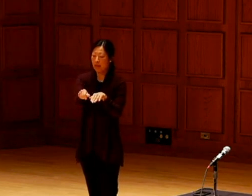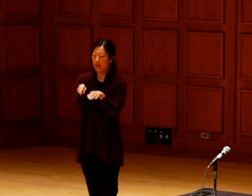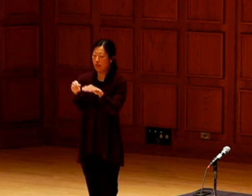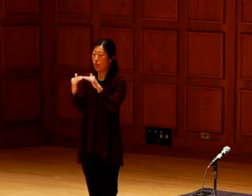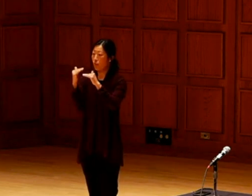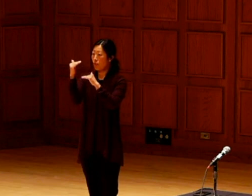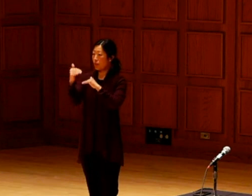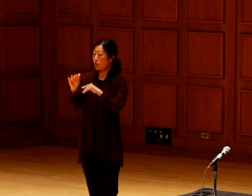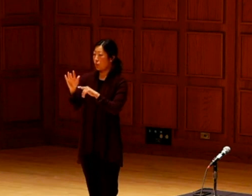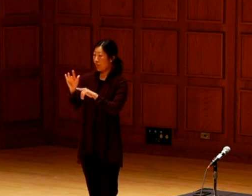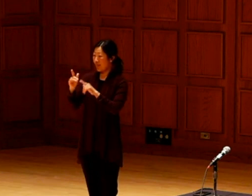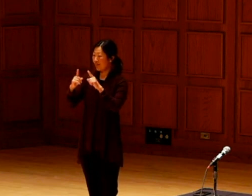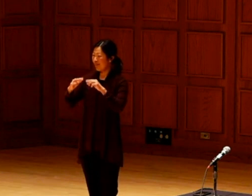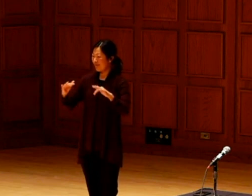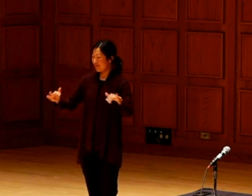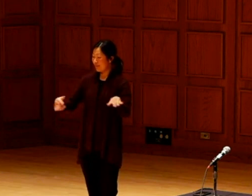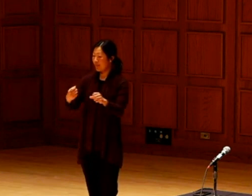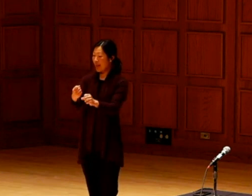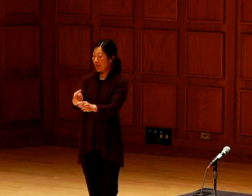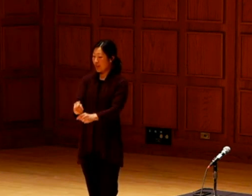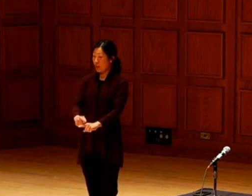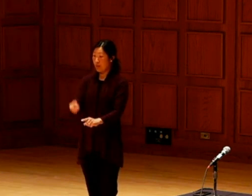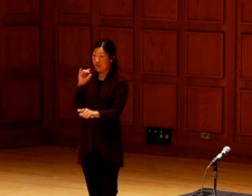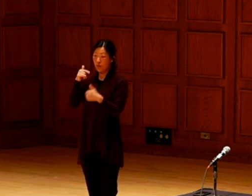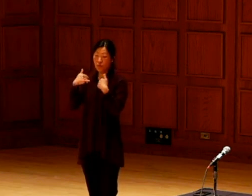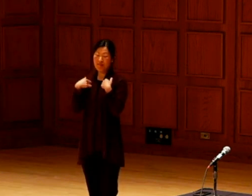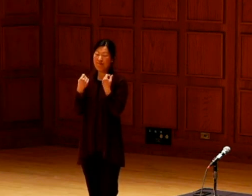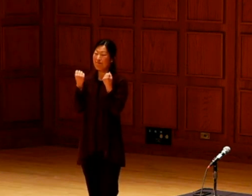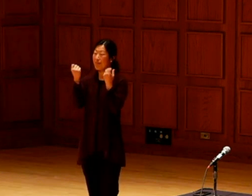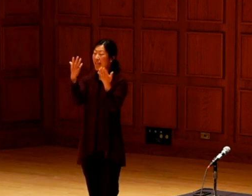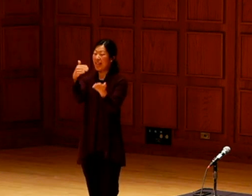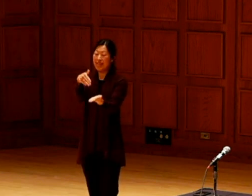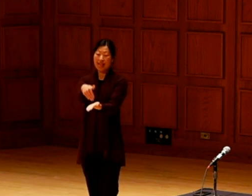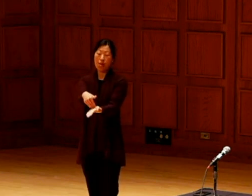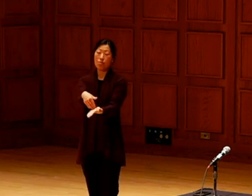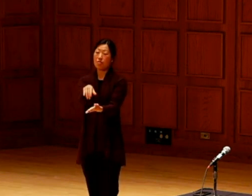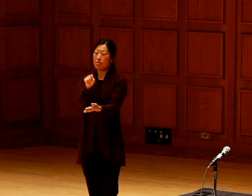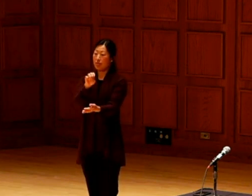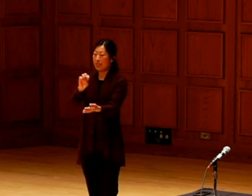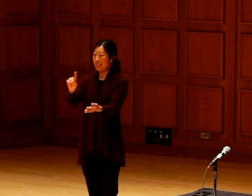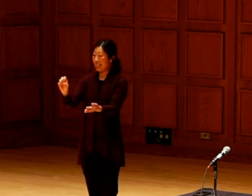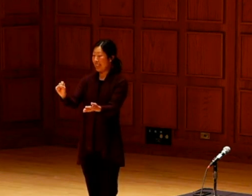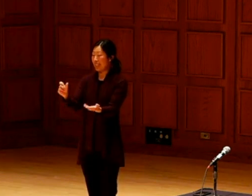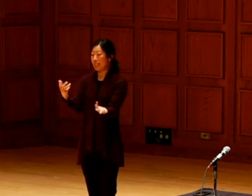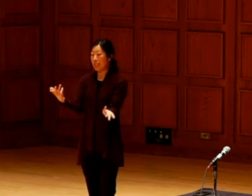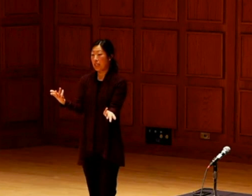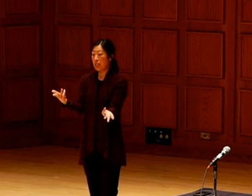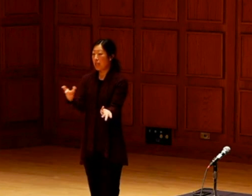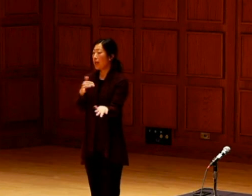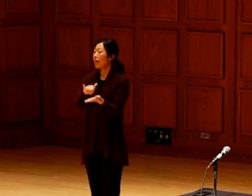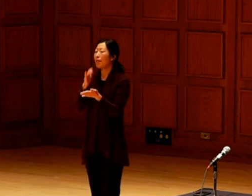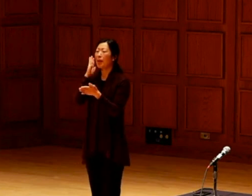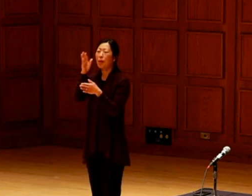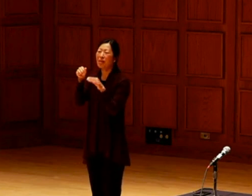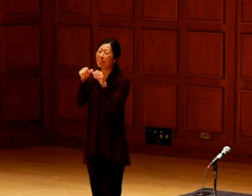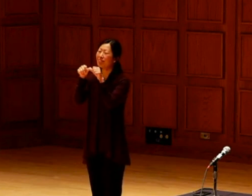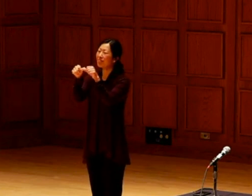They planned to grow 25 varieties each year. When you have thousands and thousands of seed, that's something that will go on forever.